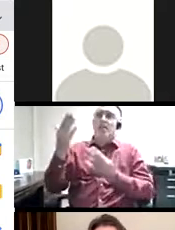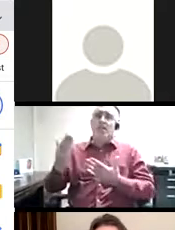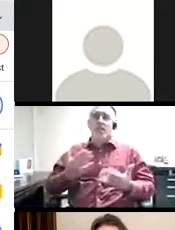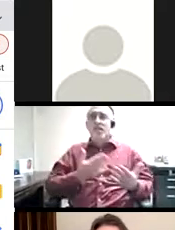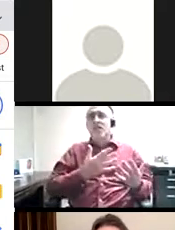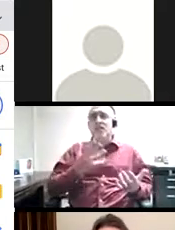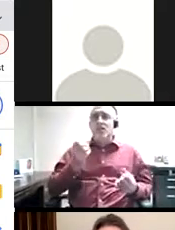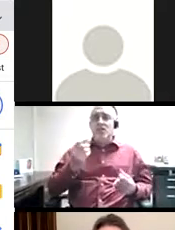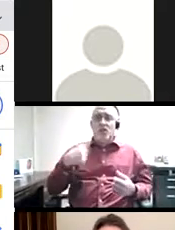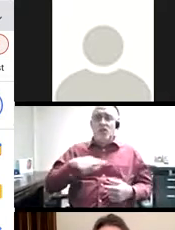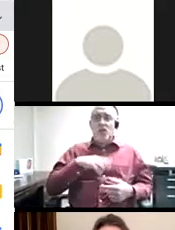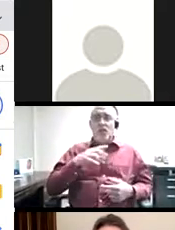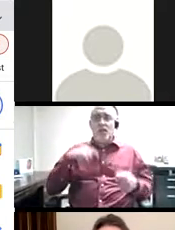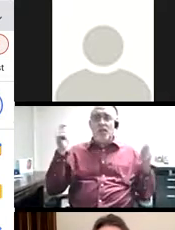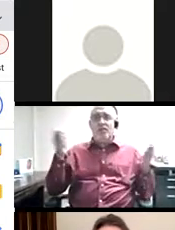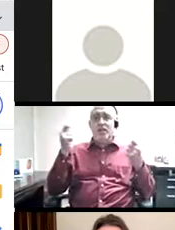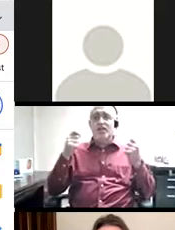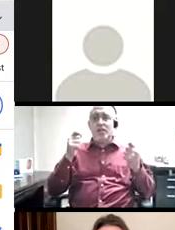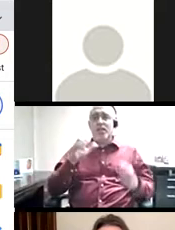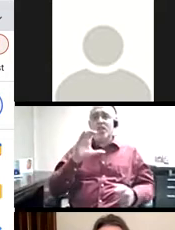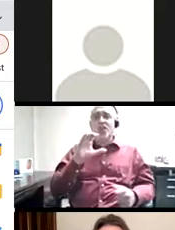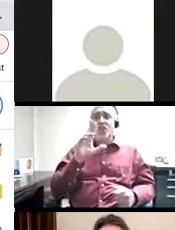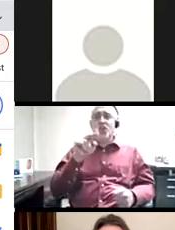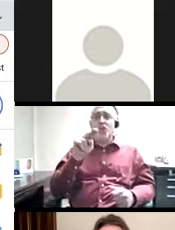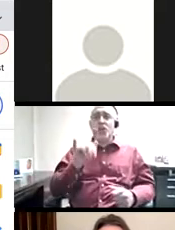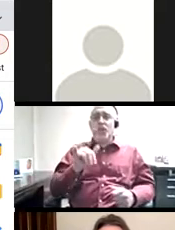thank all of you for being here today so we can celebrate our incredible CUNY community.